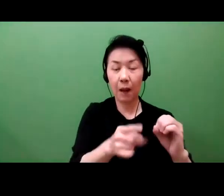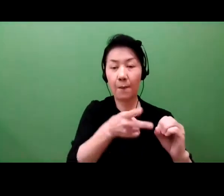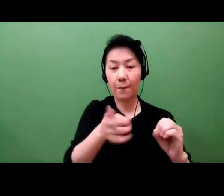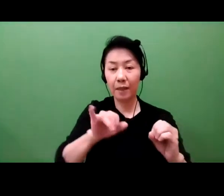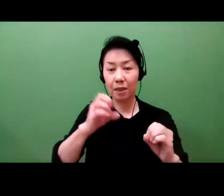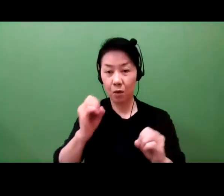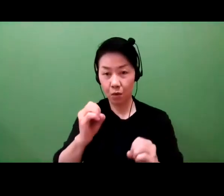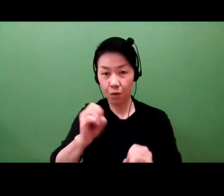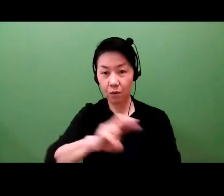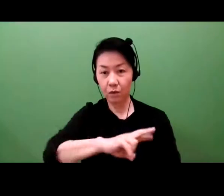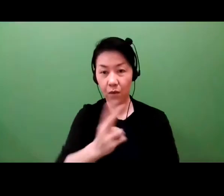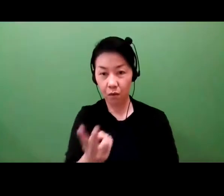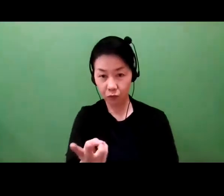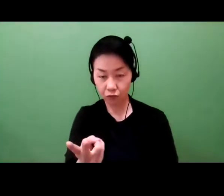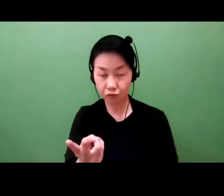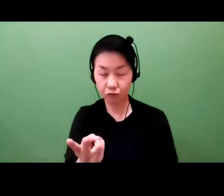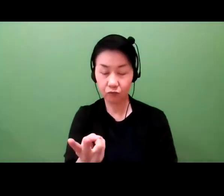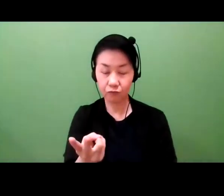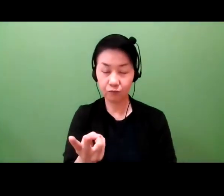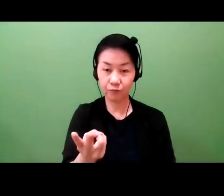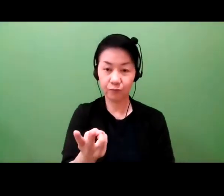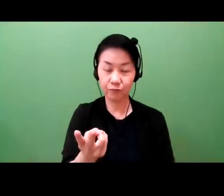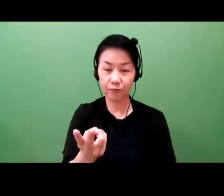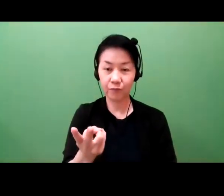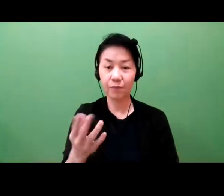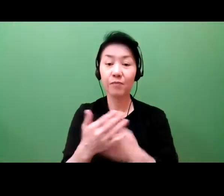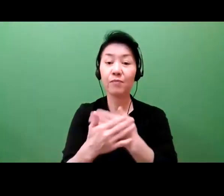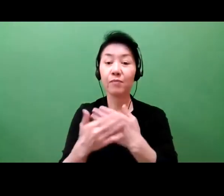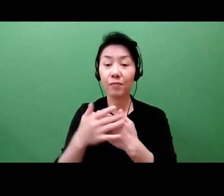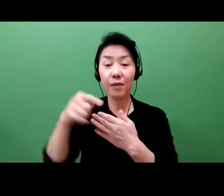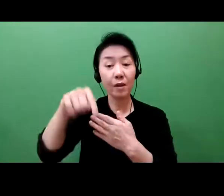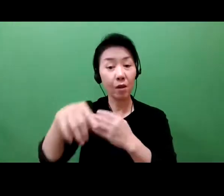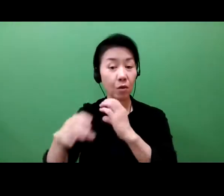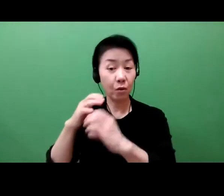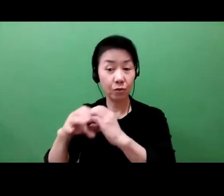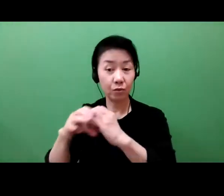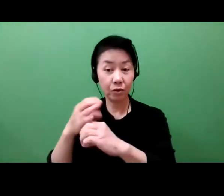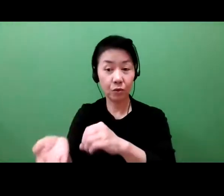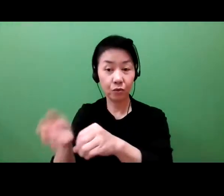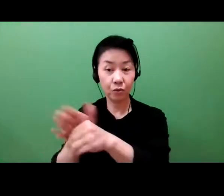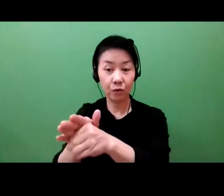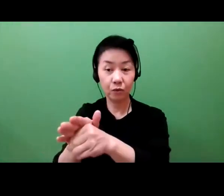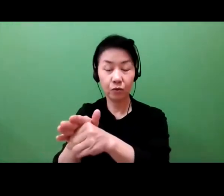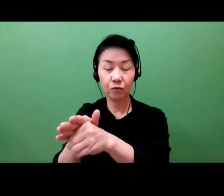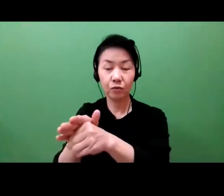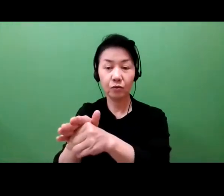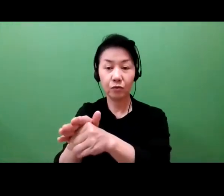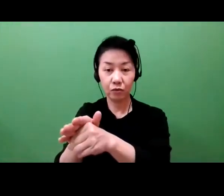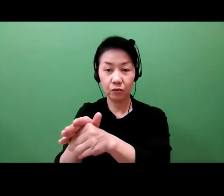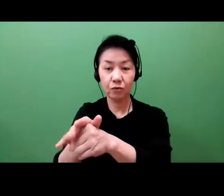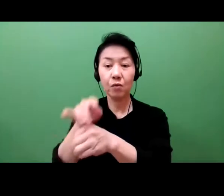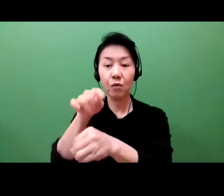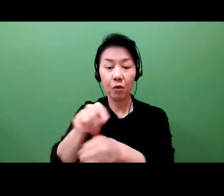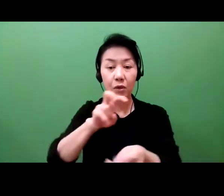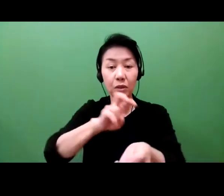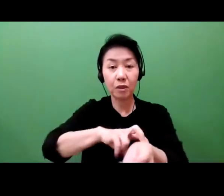It's bringing it out to the whole community. Connecting medical innovation with public health.